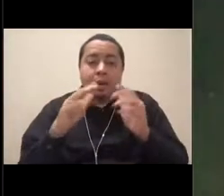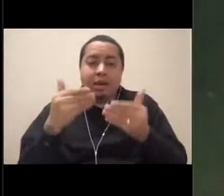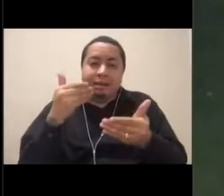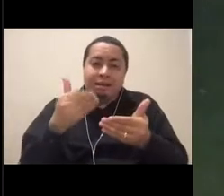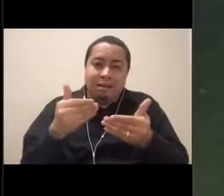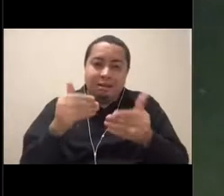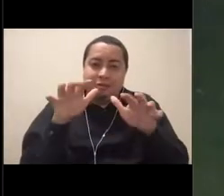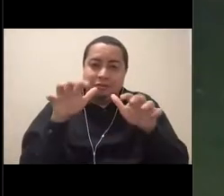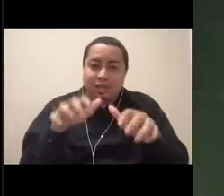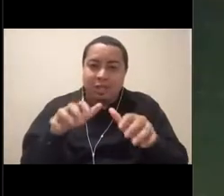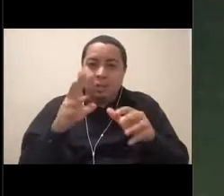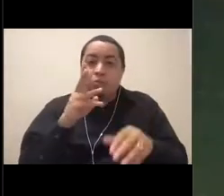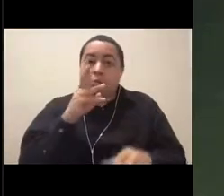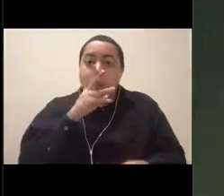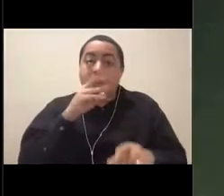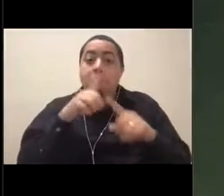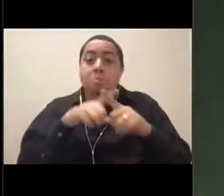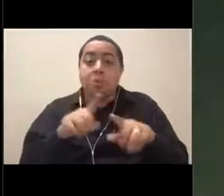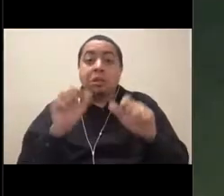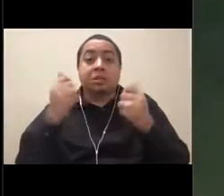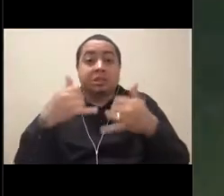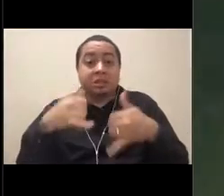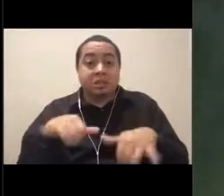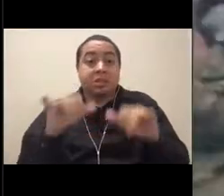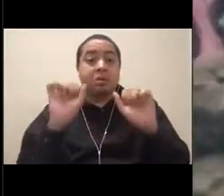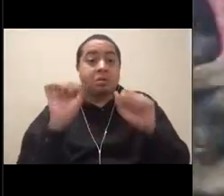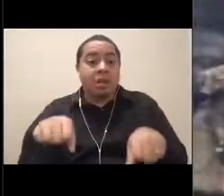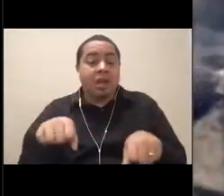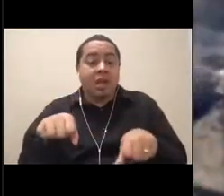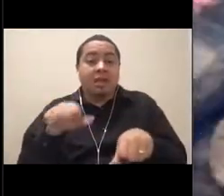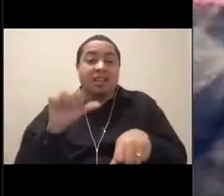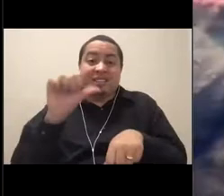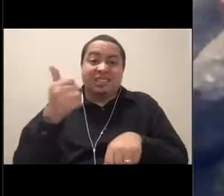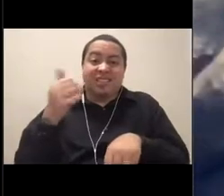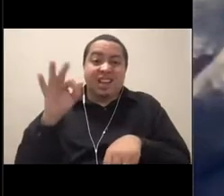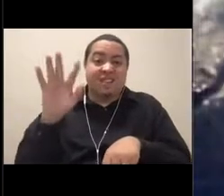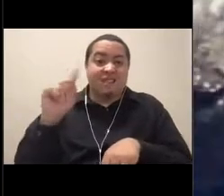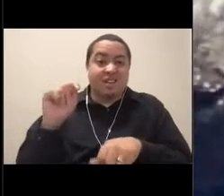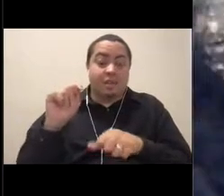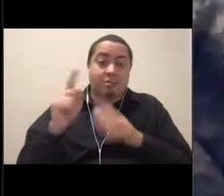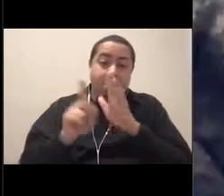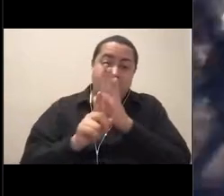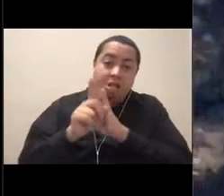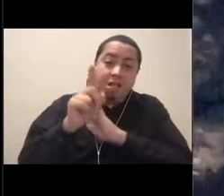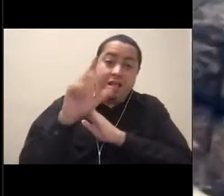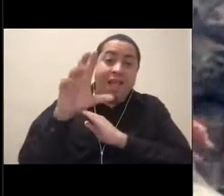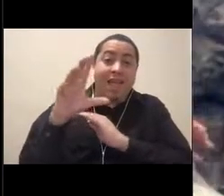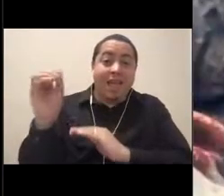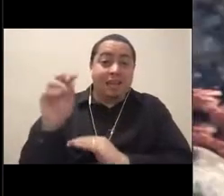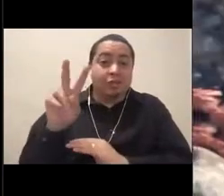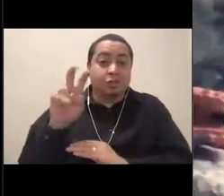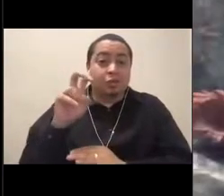yet they can still be 10 feet tall and 200 years old. These are difficult habitats to visit.